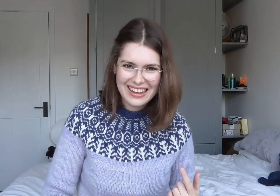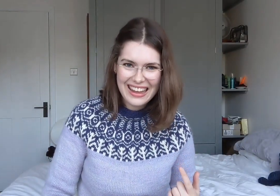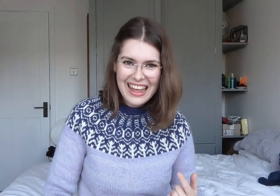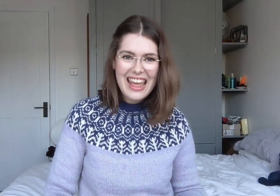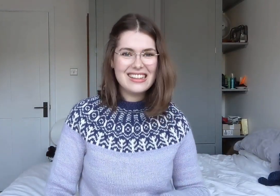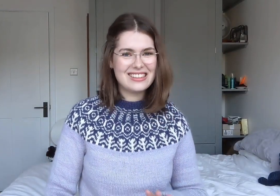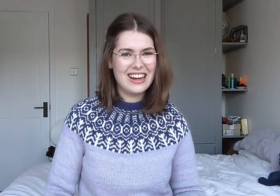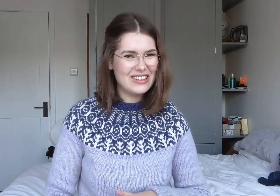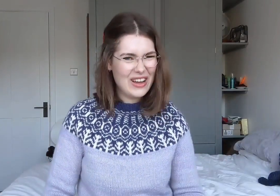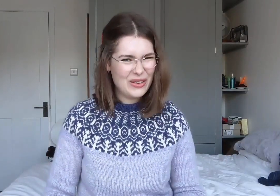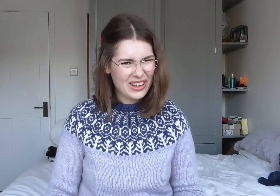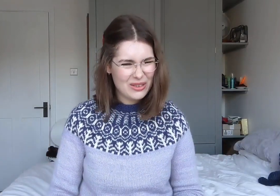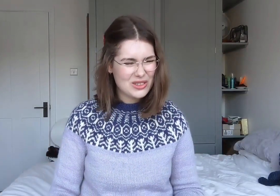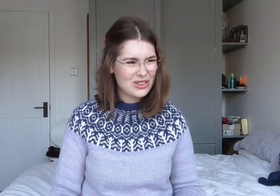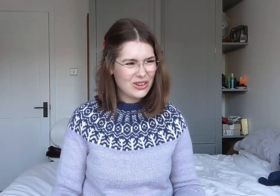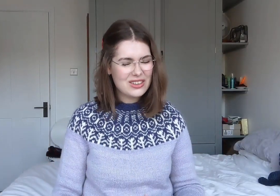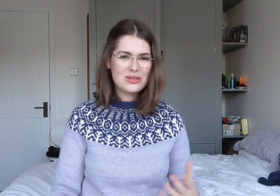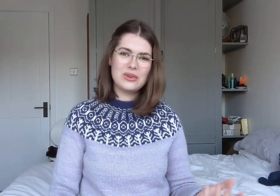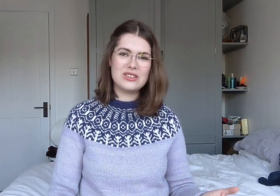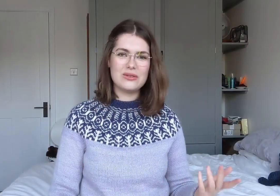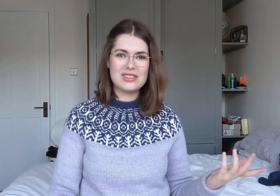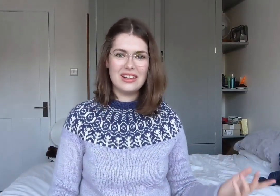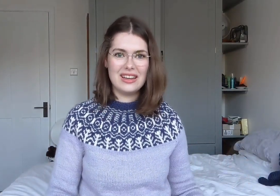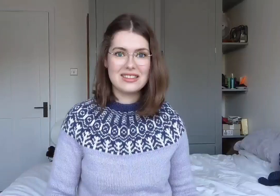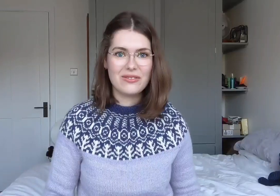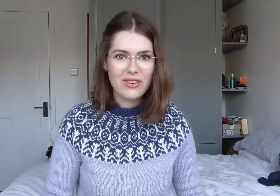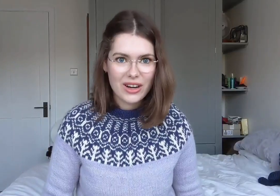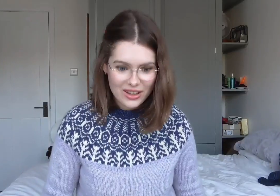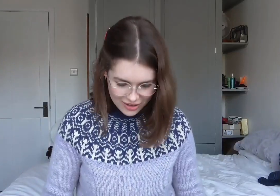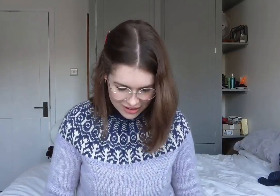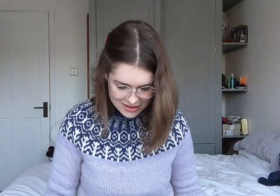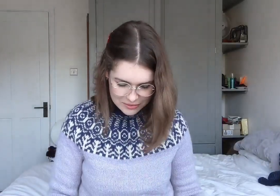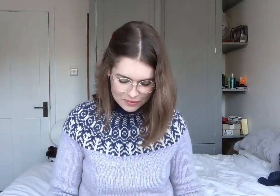is kind of how it comes across. which obviously isn't very good.